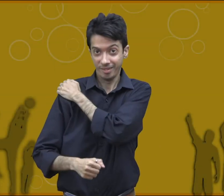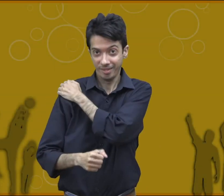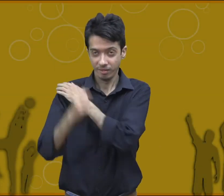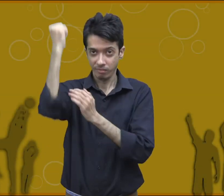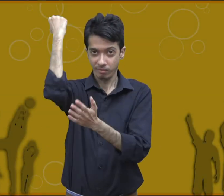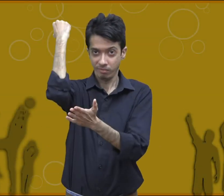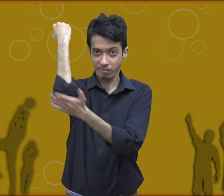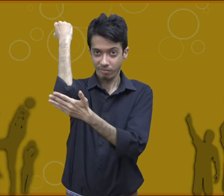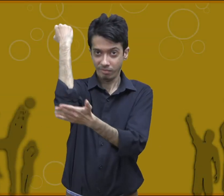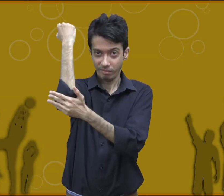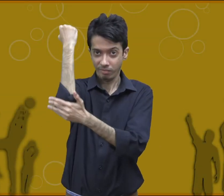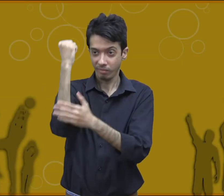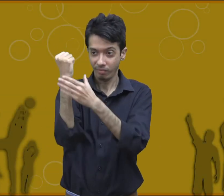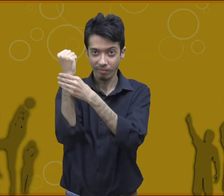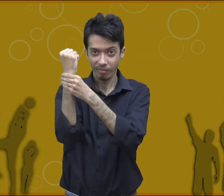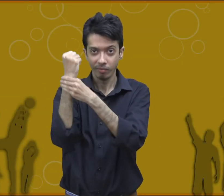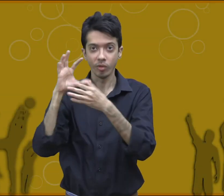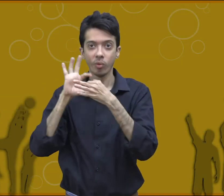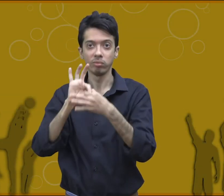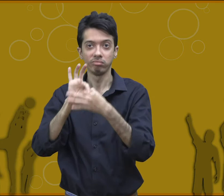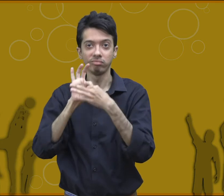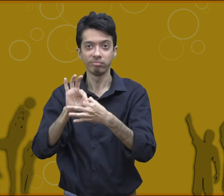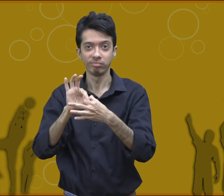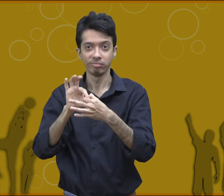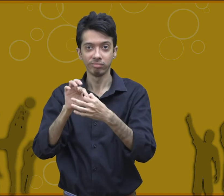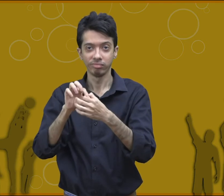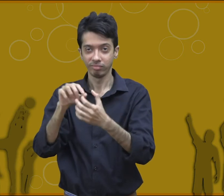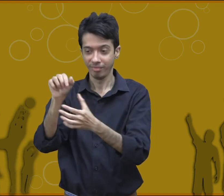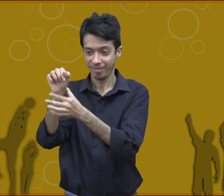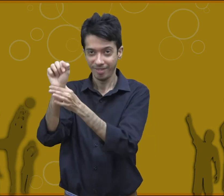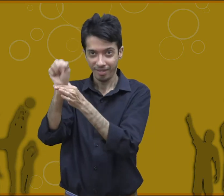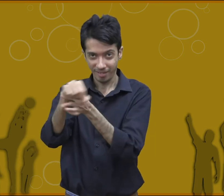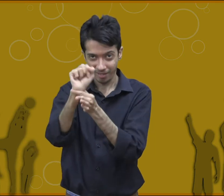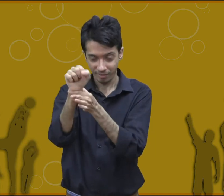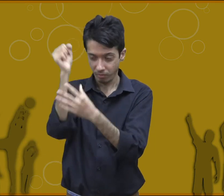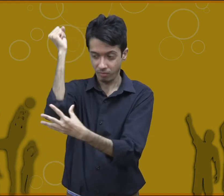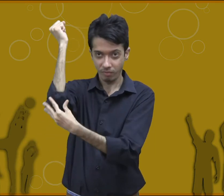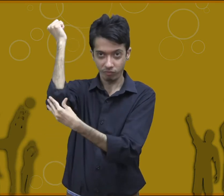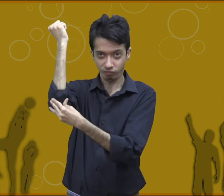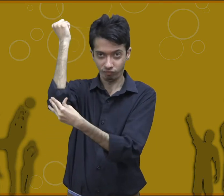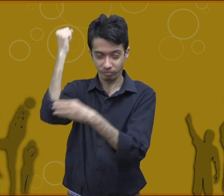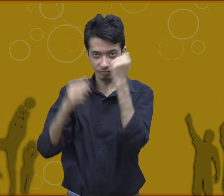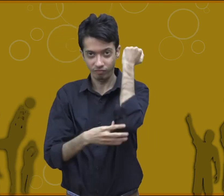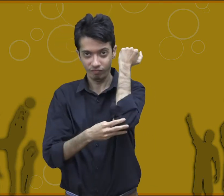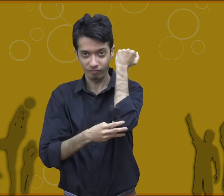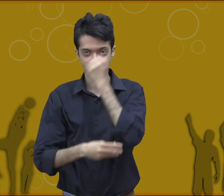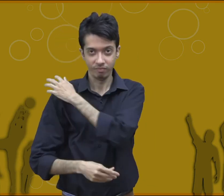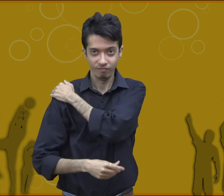joint stability it is the ability to maintain or control joint movement or position